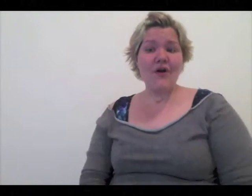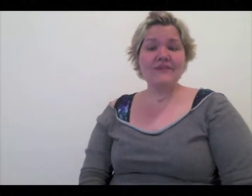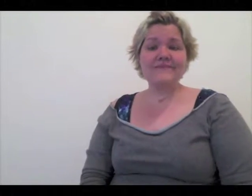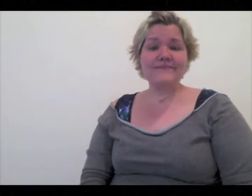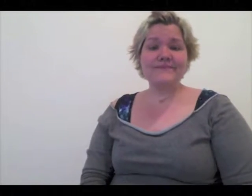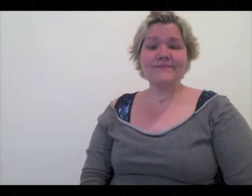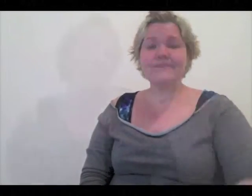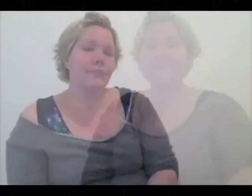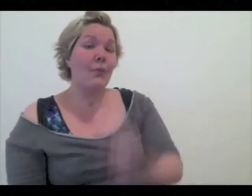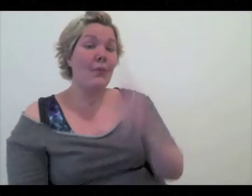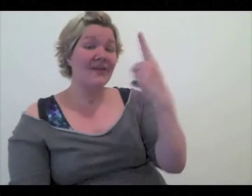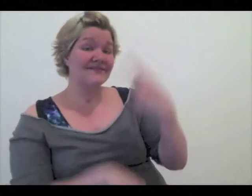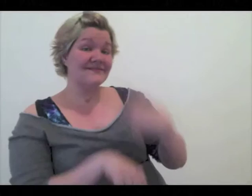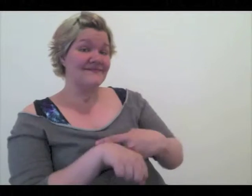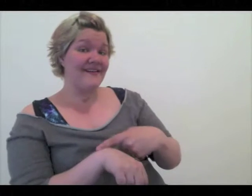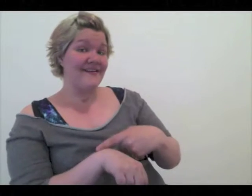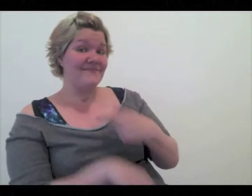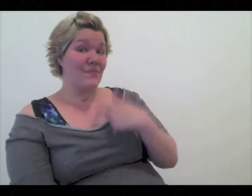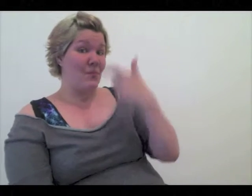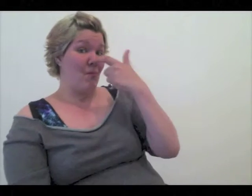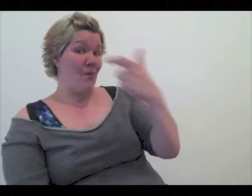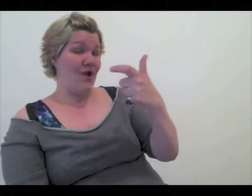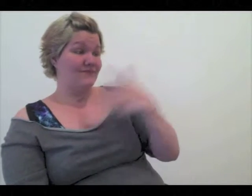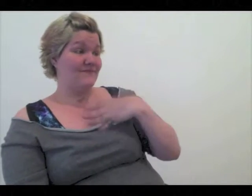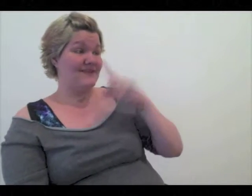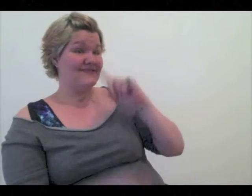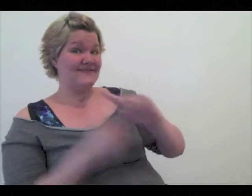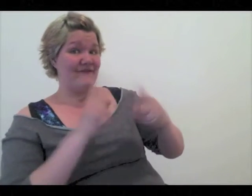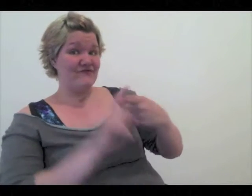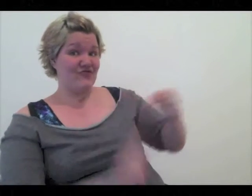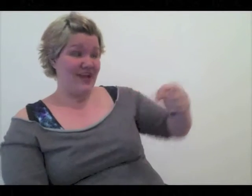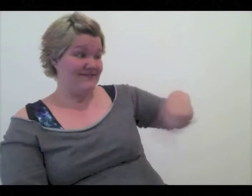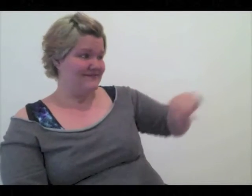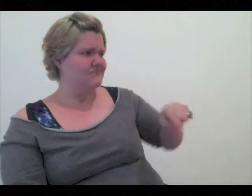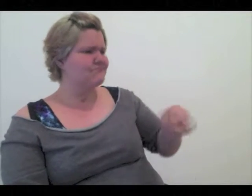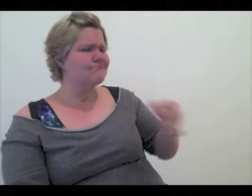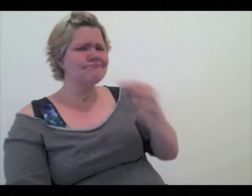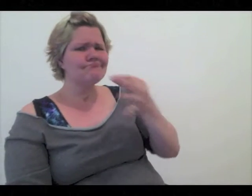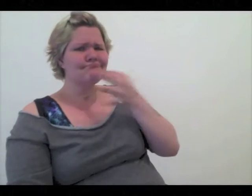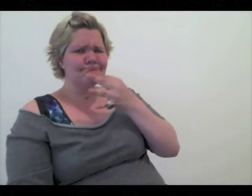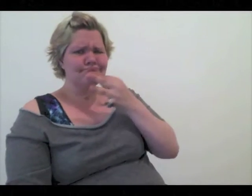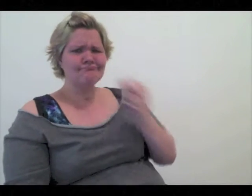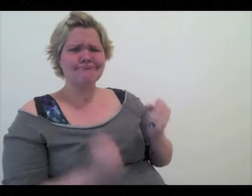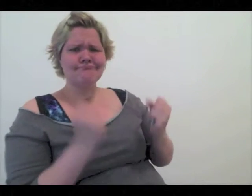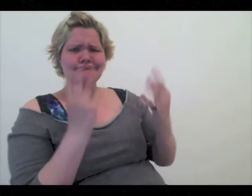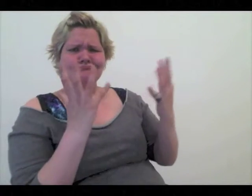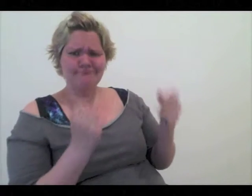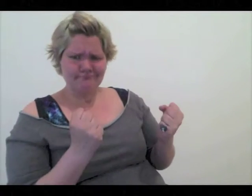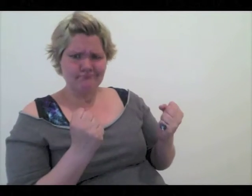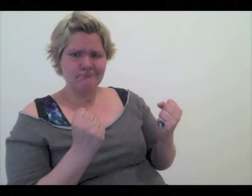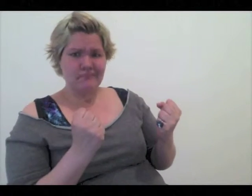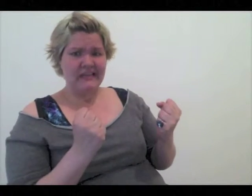At one point, I was watching a couple of my Deaf friends who were fluent in American Sign Language